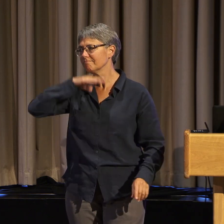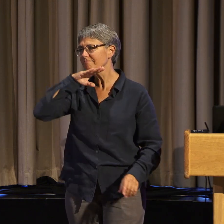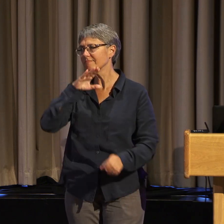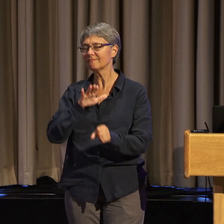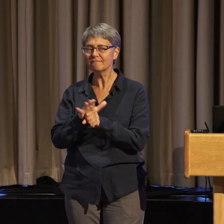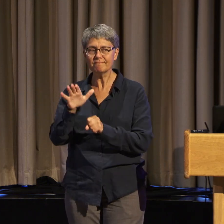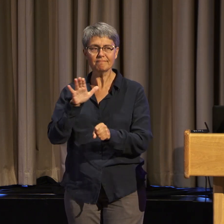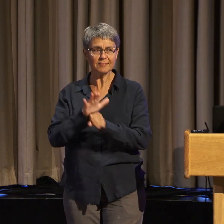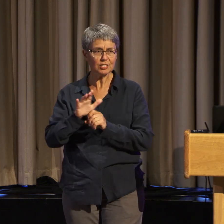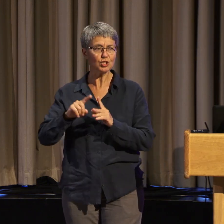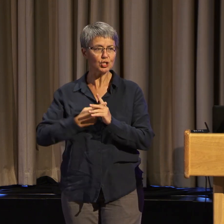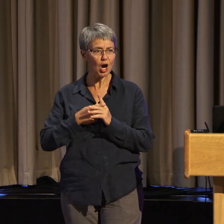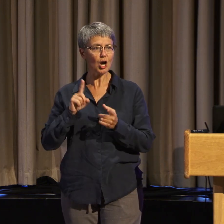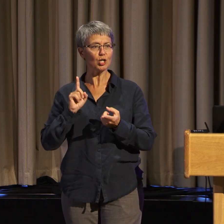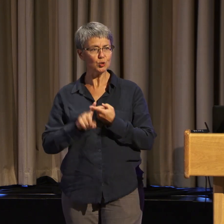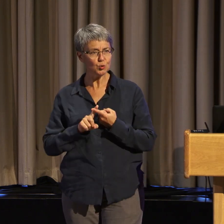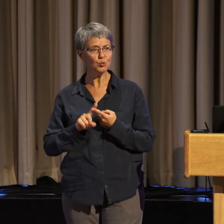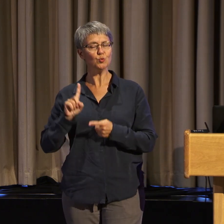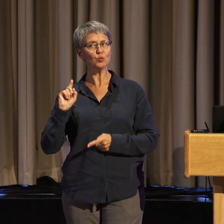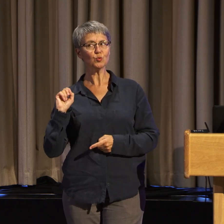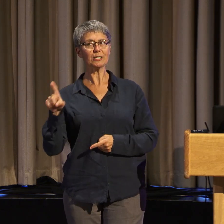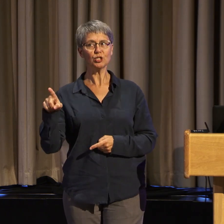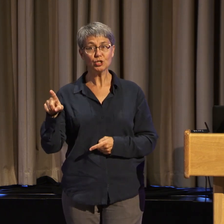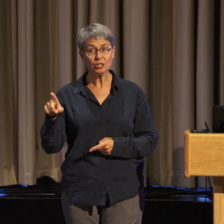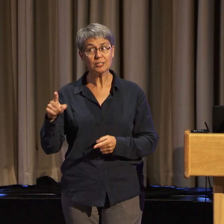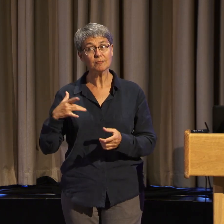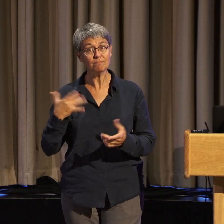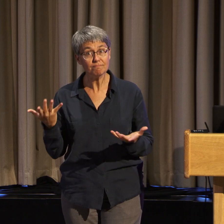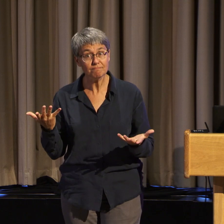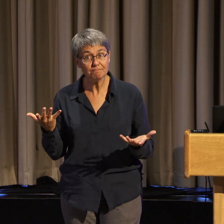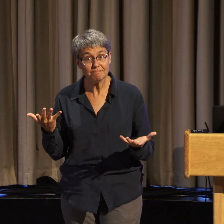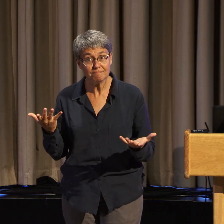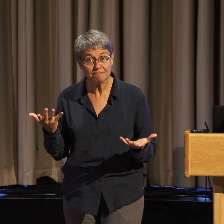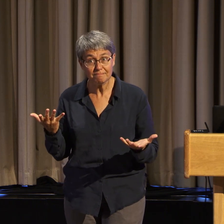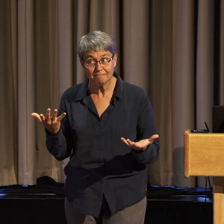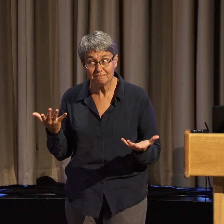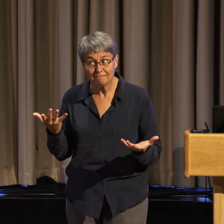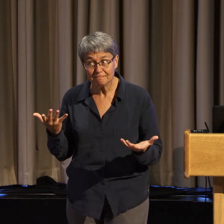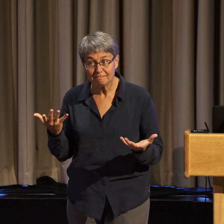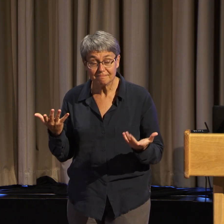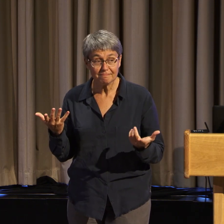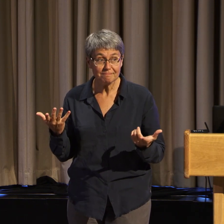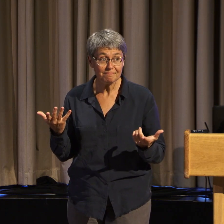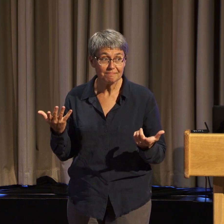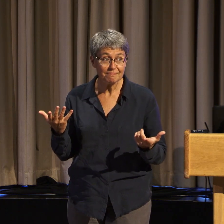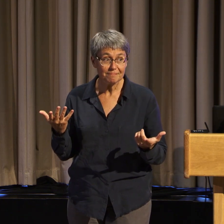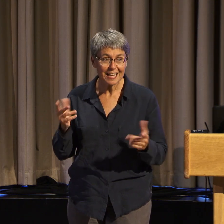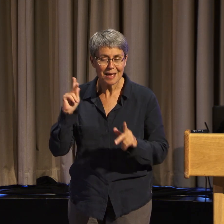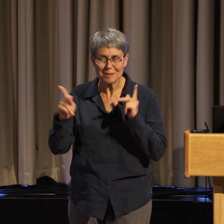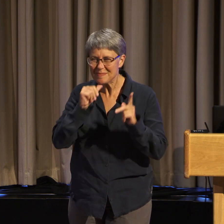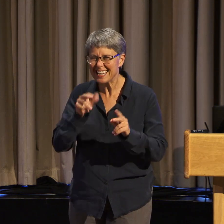And when I began to question that, well, let's just say it was not a pretty scene